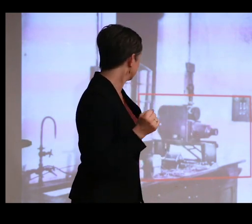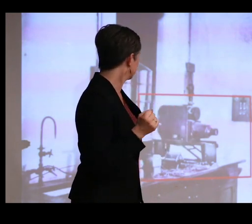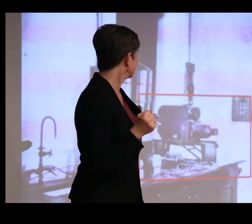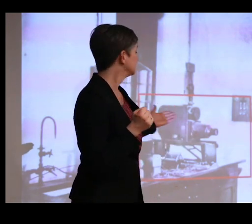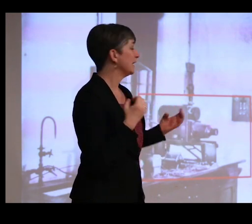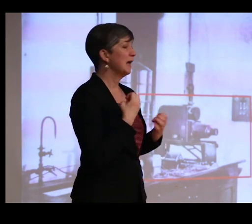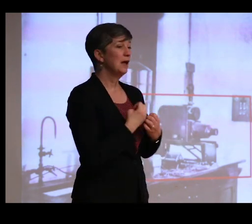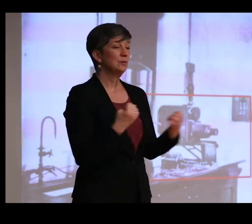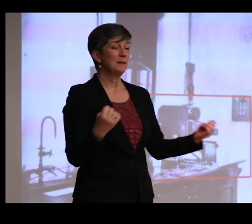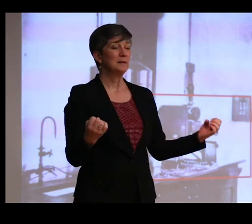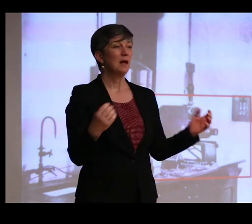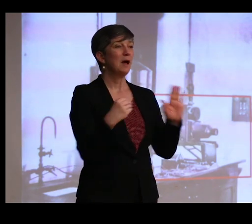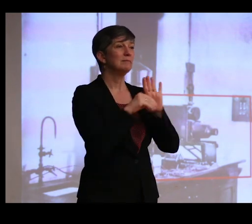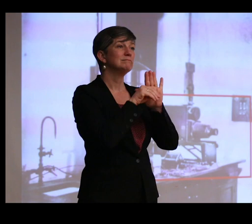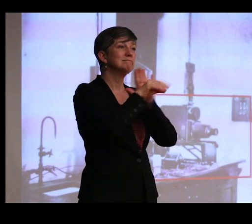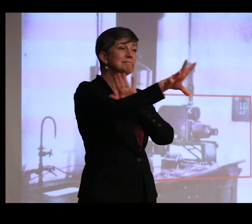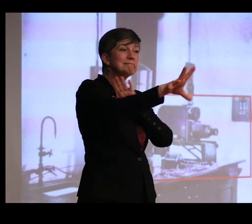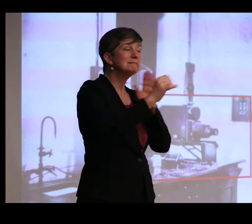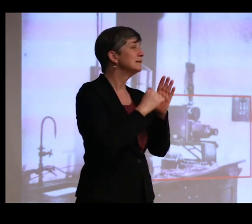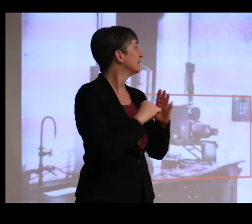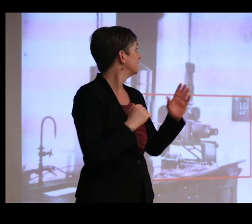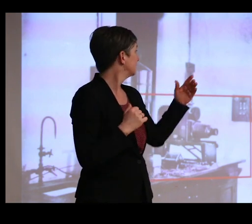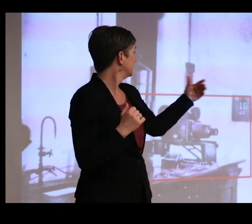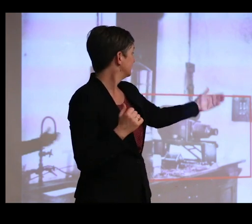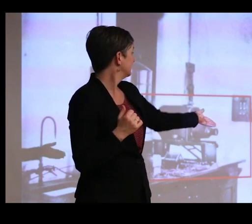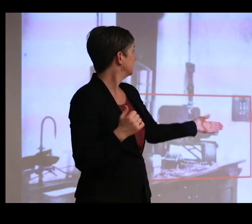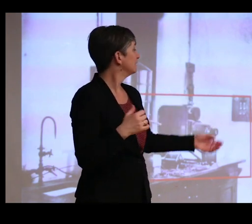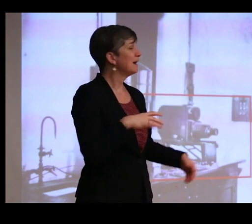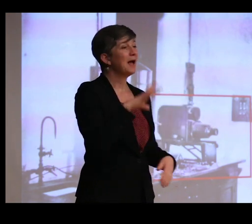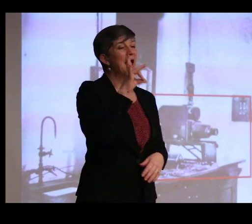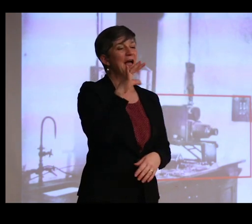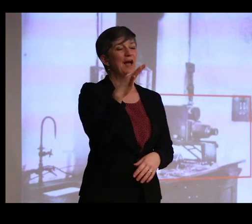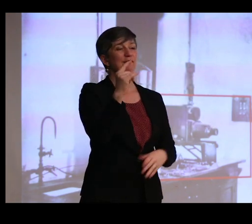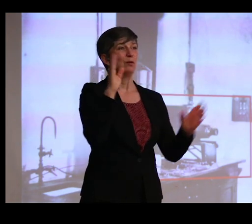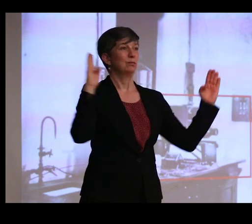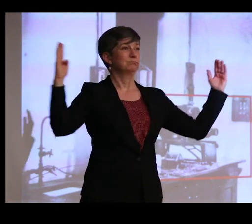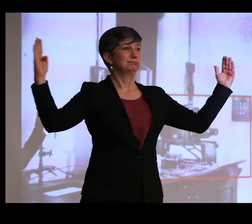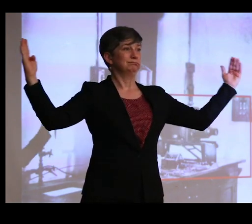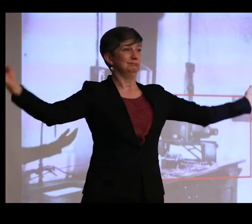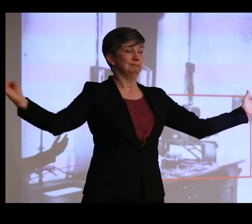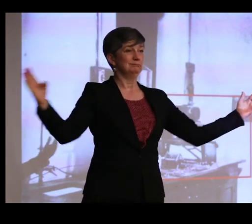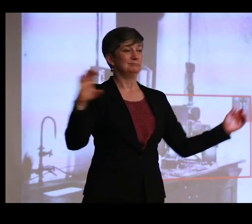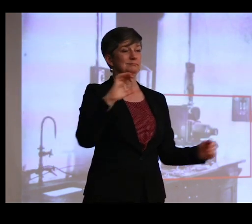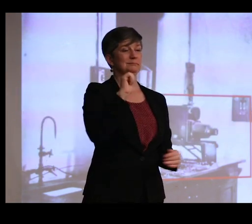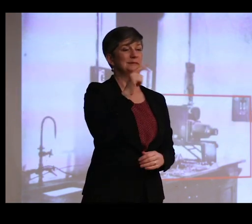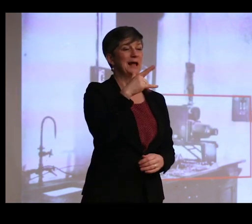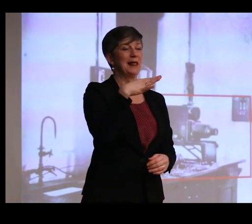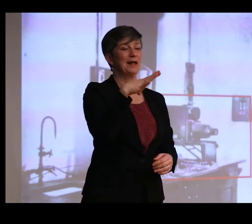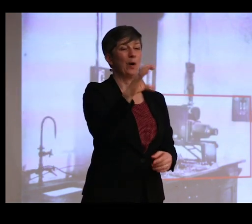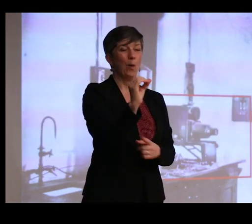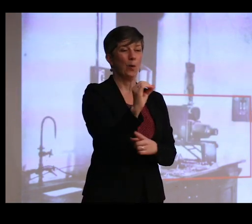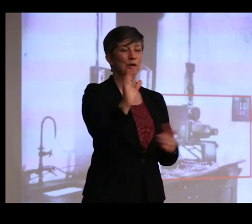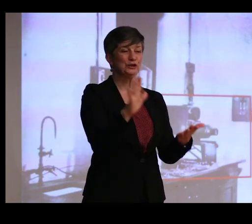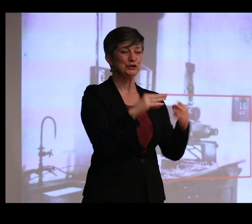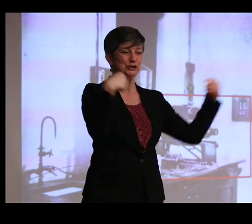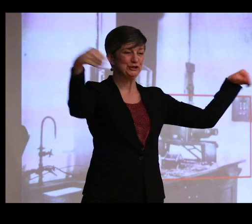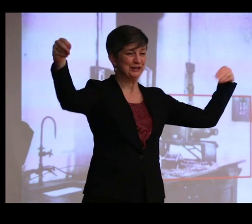glass plate negatives of objects projected on an 8 foot wide calico sheet in the museum theater?